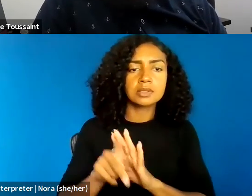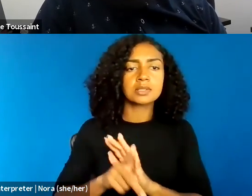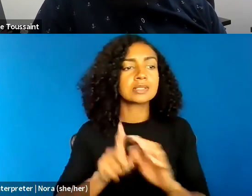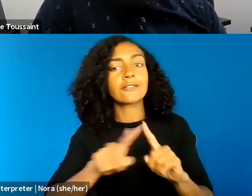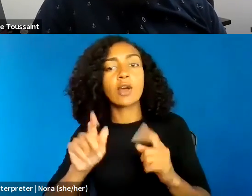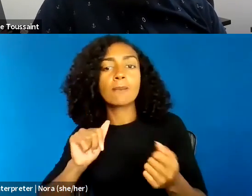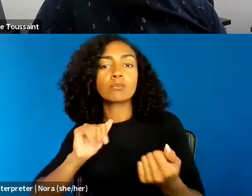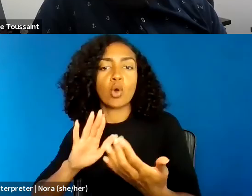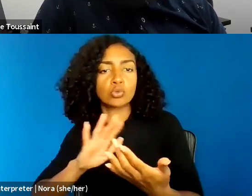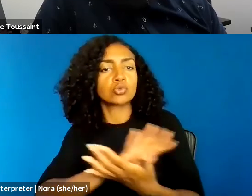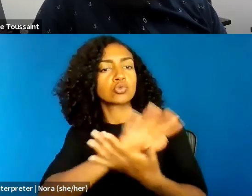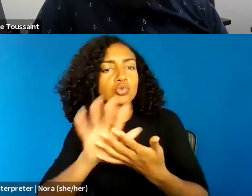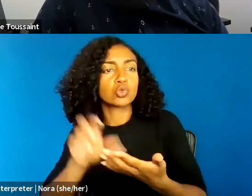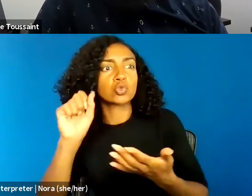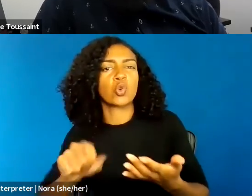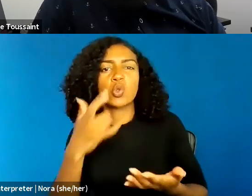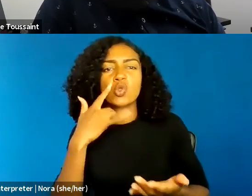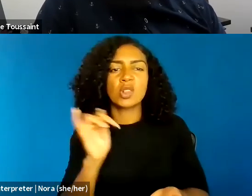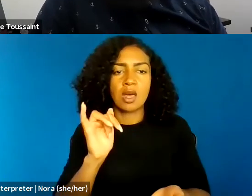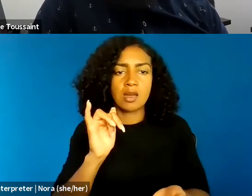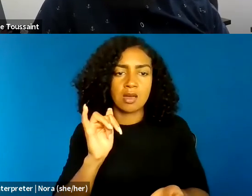would look like in practice.